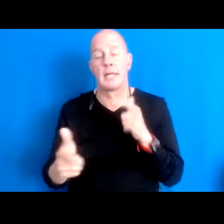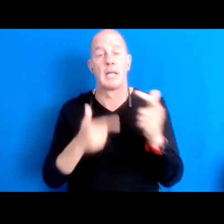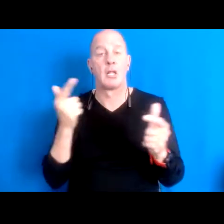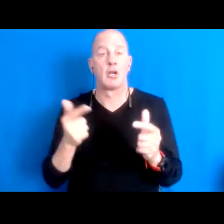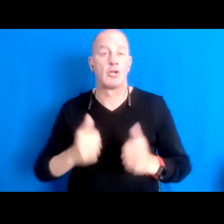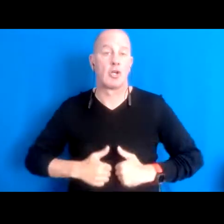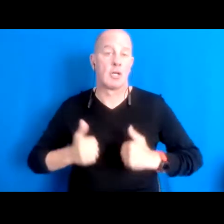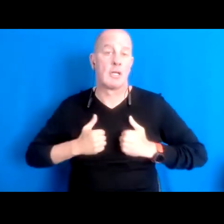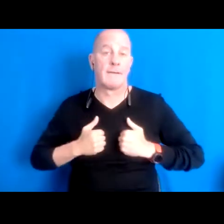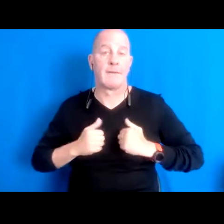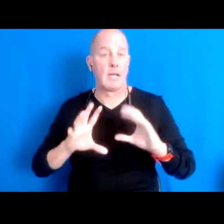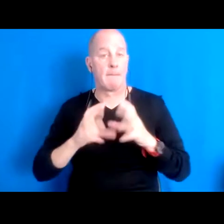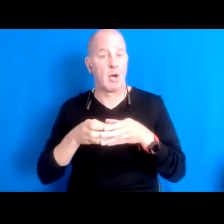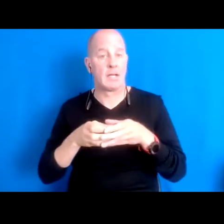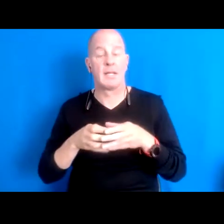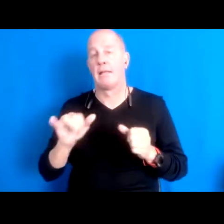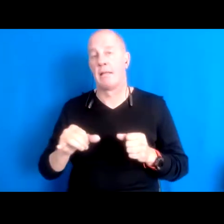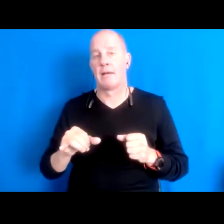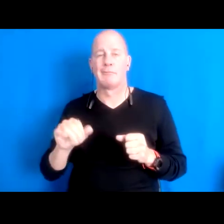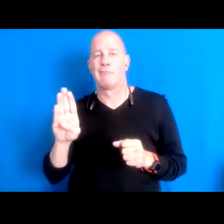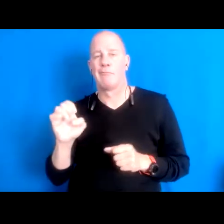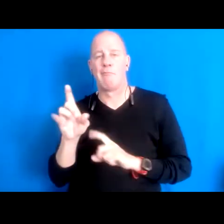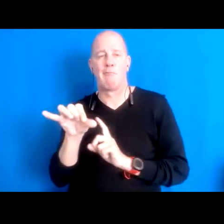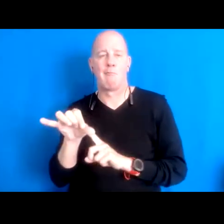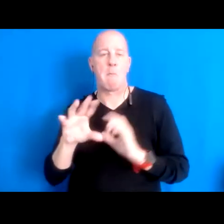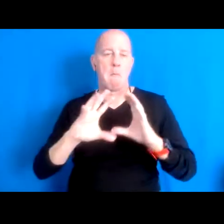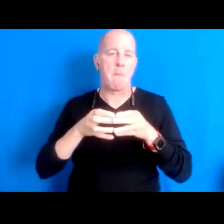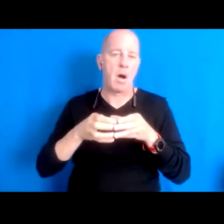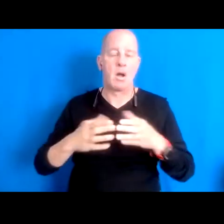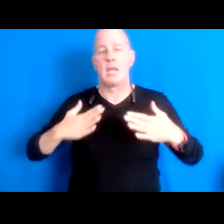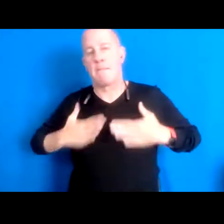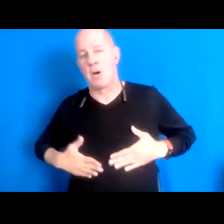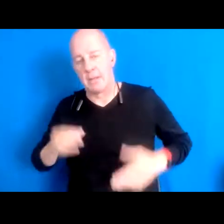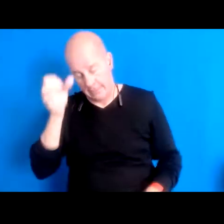larger living body all of us, you know, are coming together in a new way, in a, in a clear